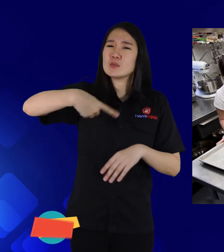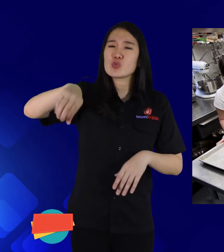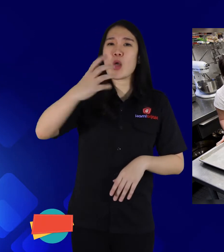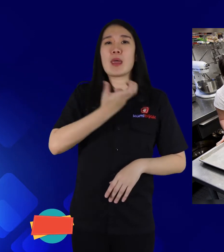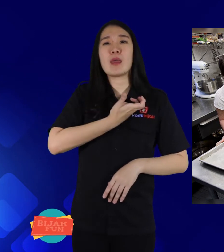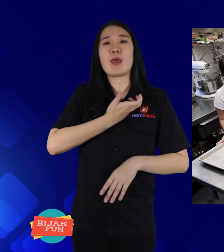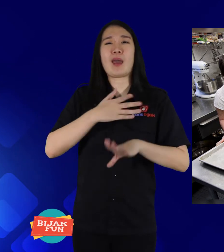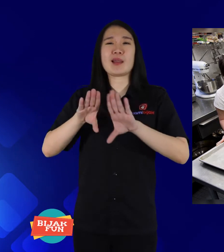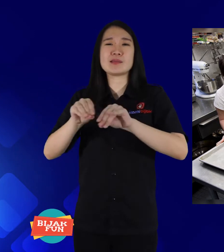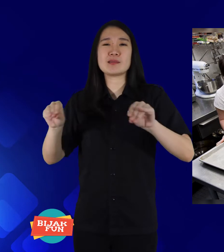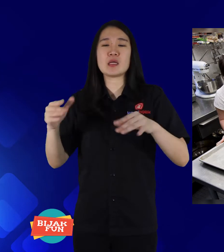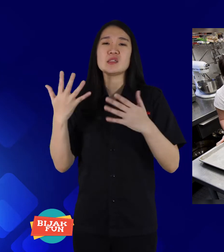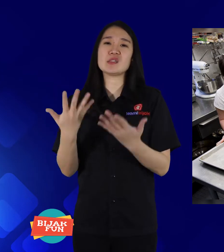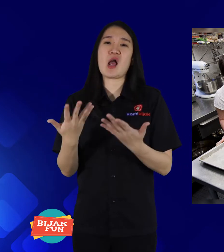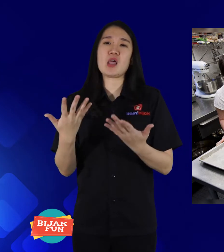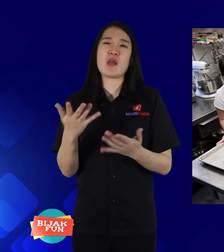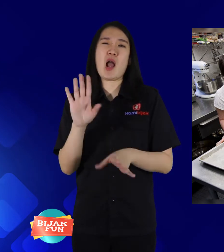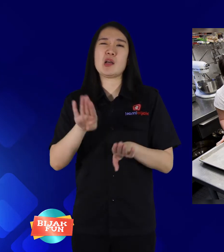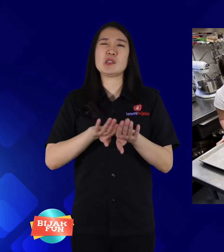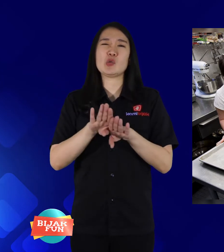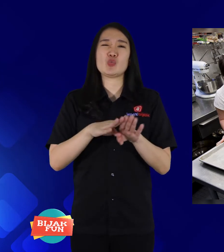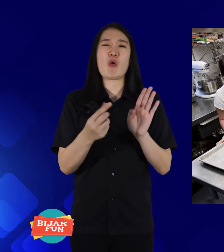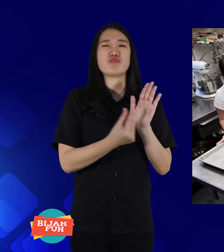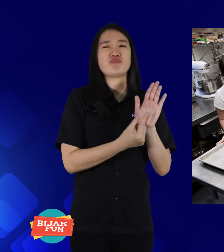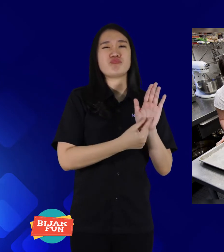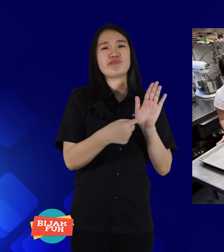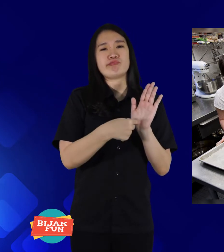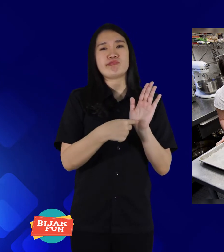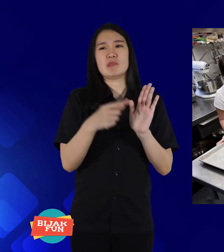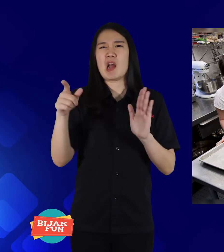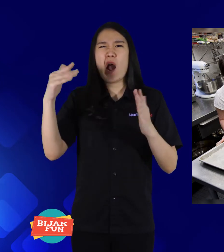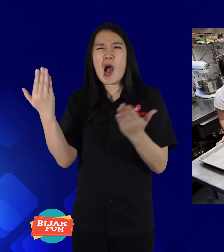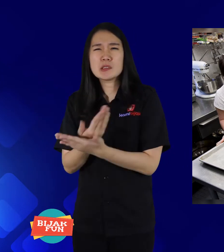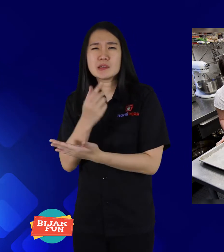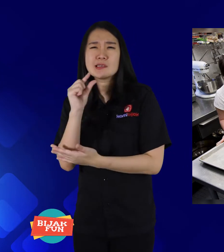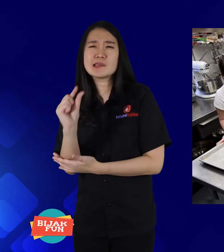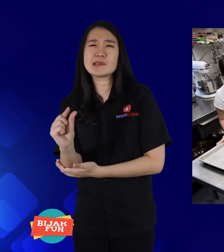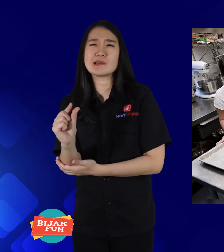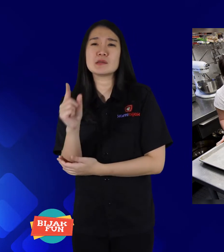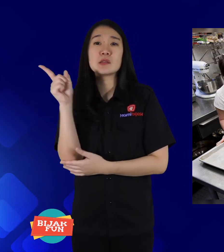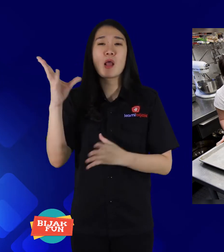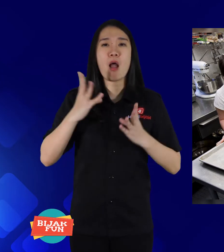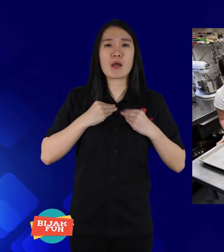who want to work, unfortunately not suitable laws for minimum wages,